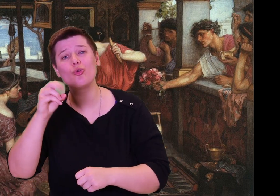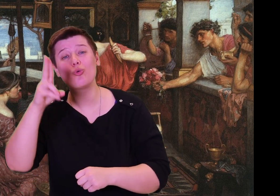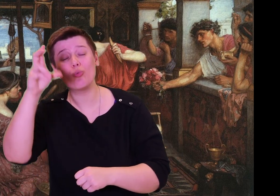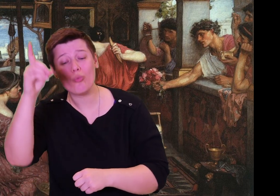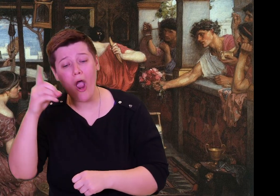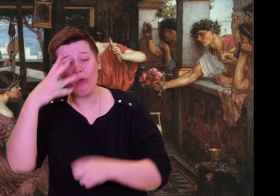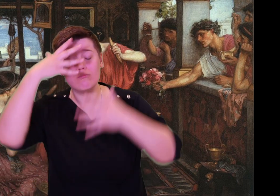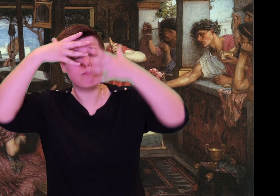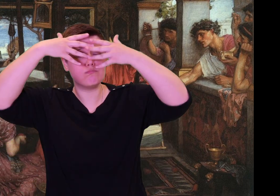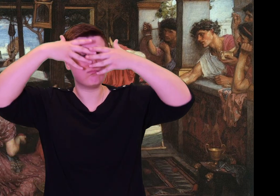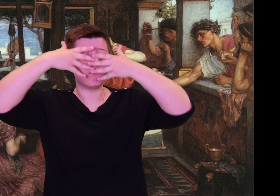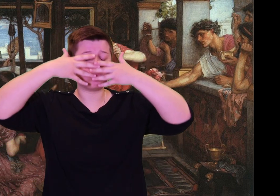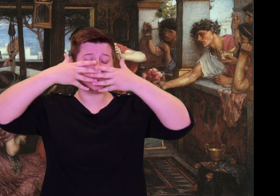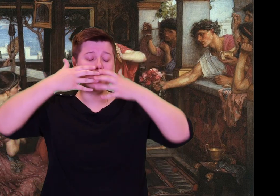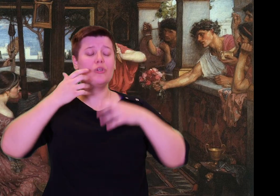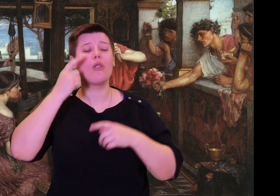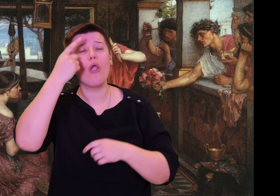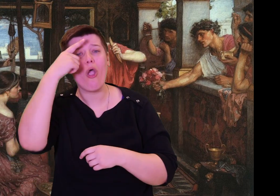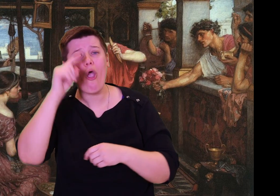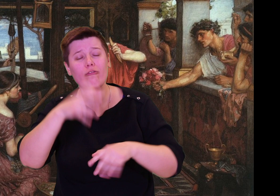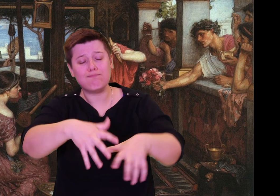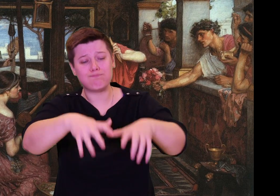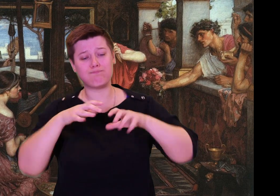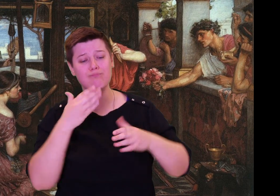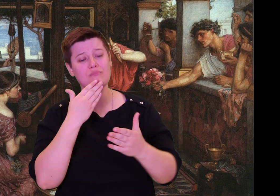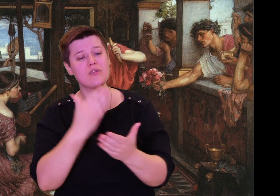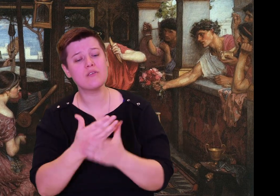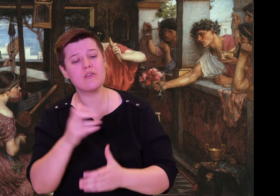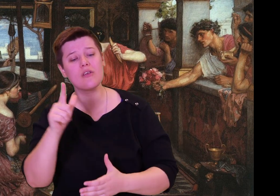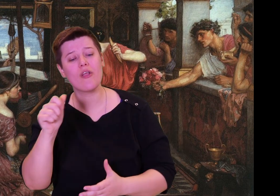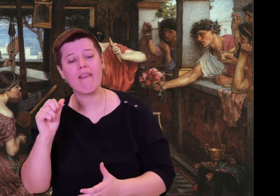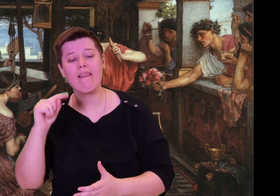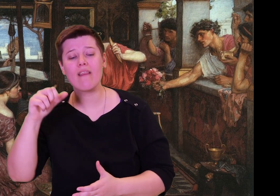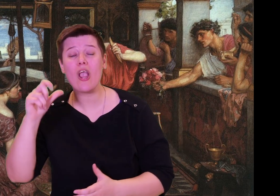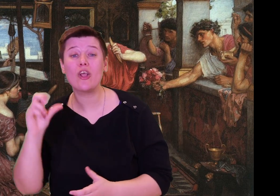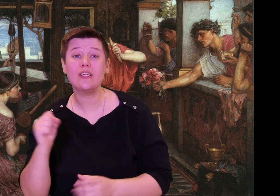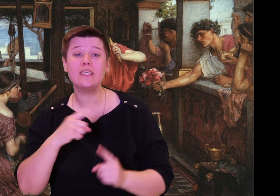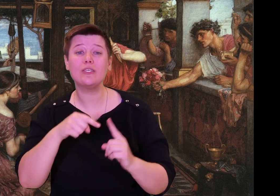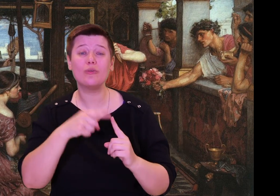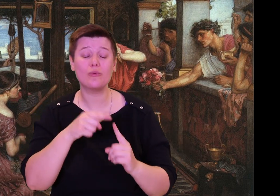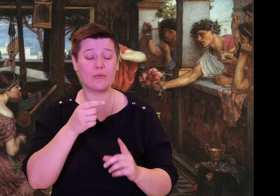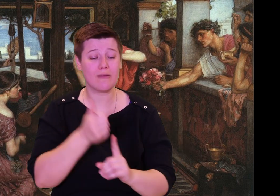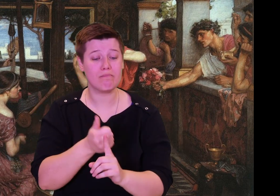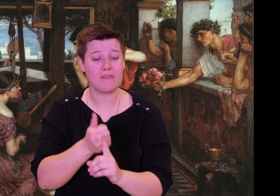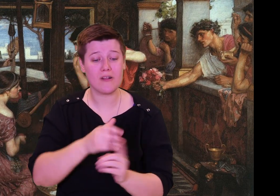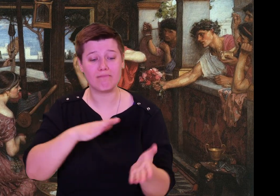to bury good Laertes when he dies. He gained so much wealth, the women would